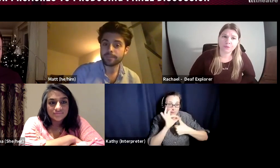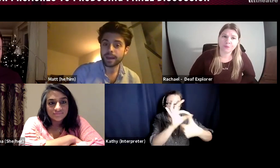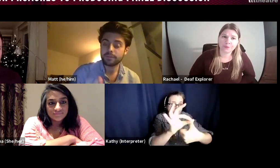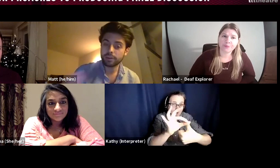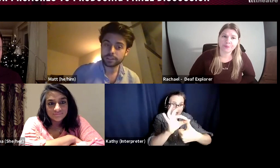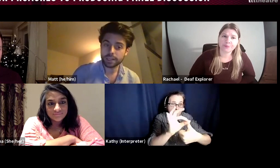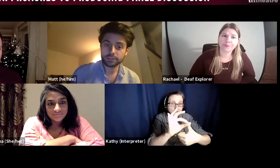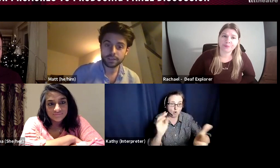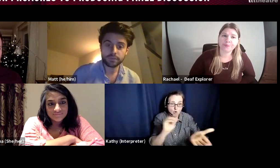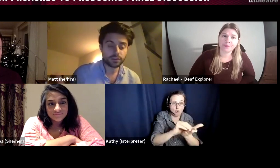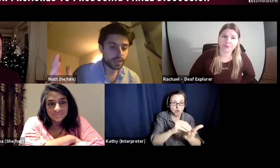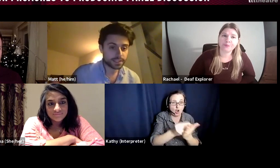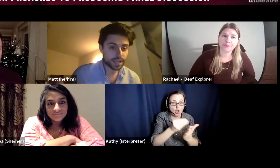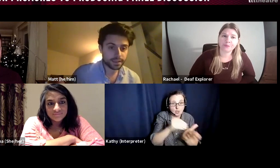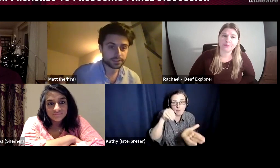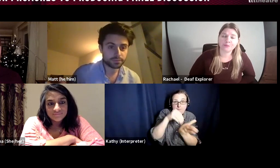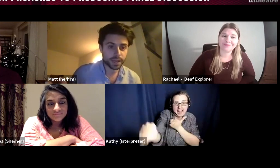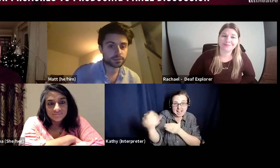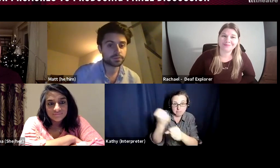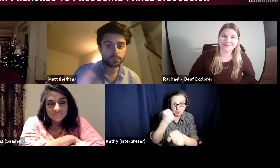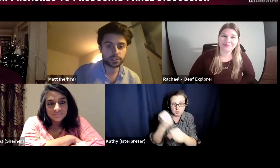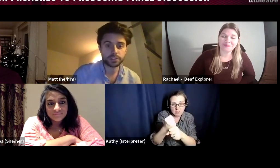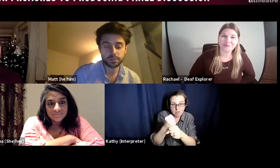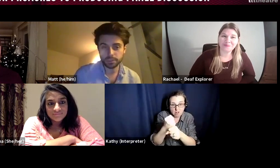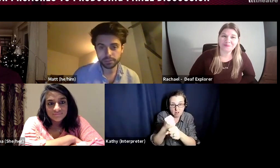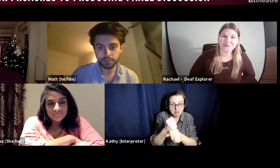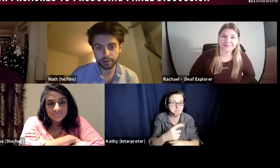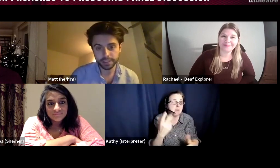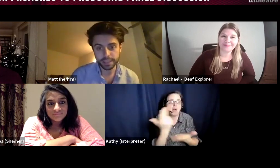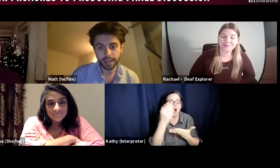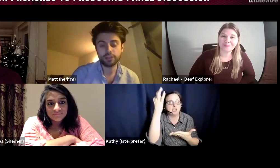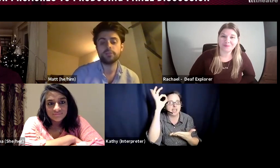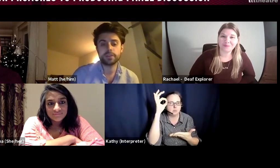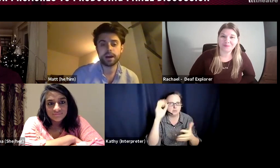and if the Arts Council give you 1000 pounds for a producer to produce your R&D and you put that up